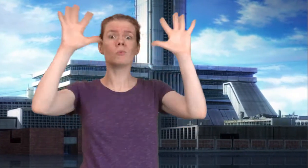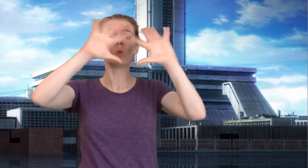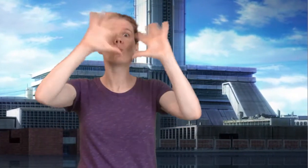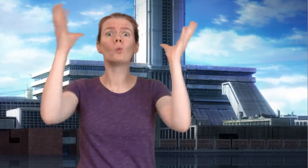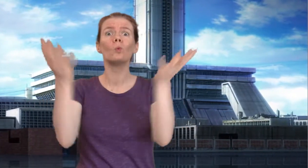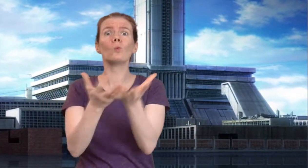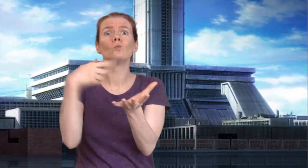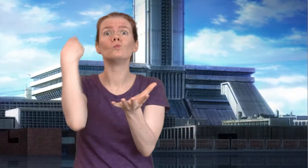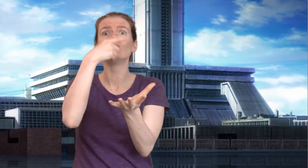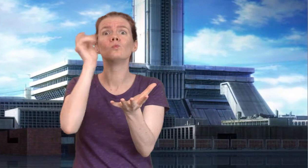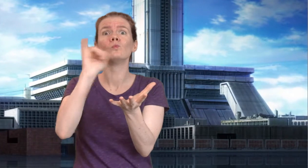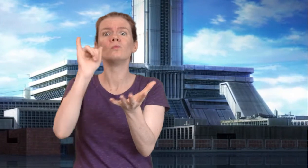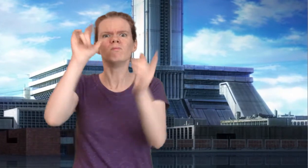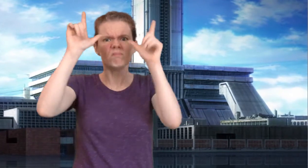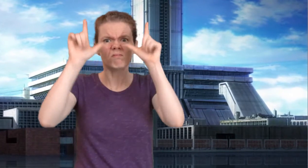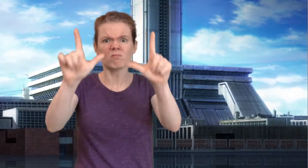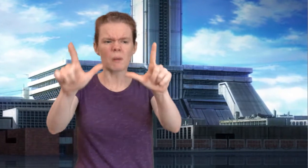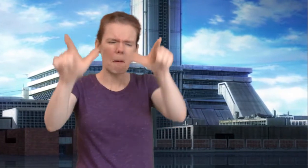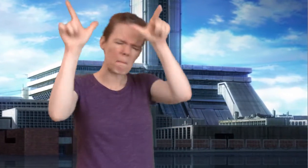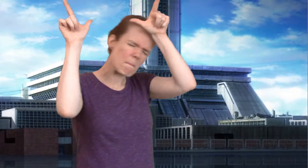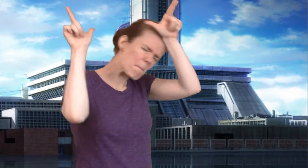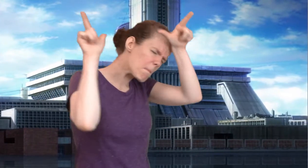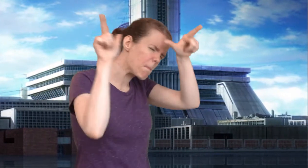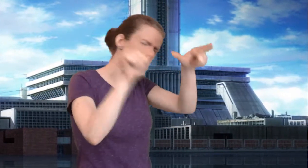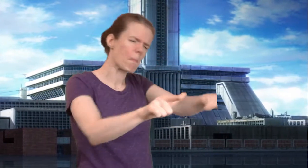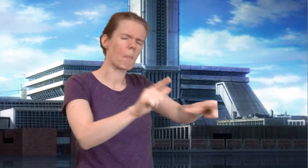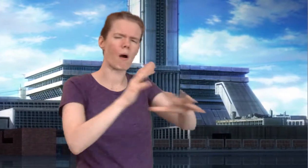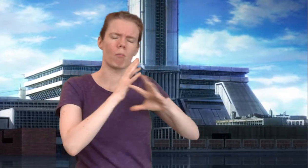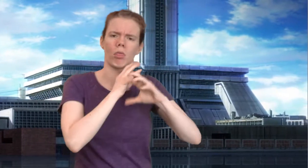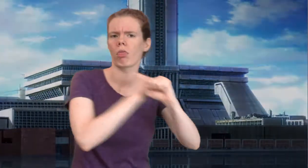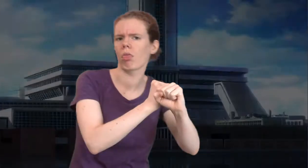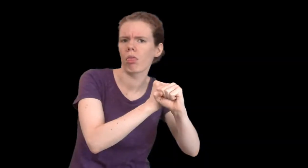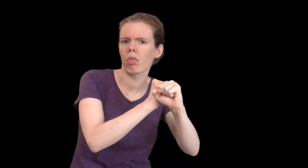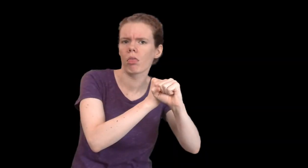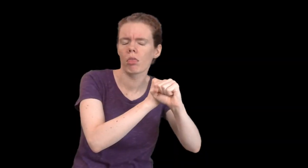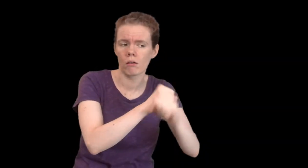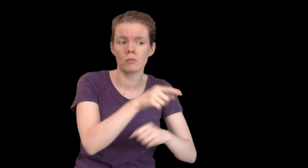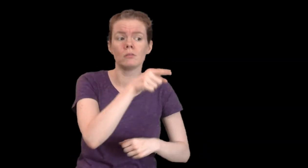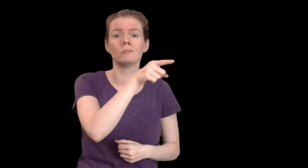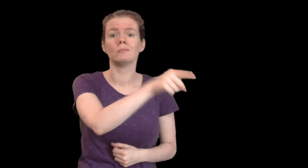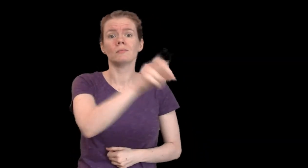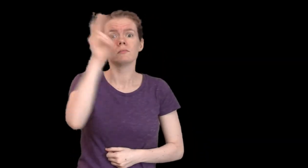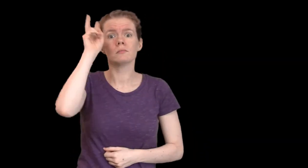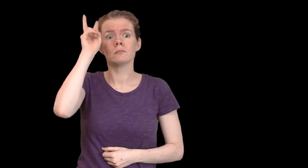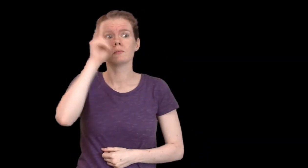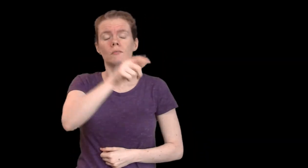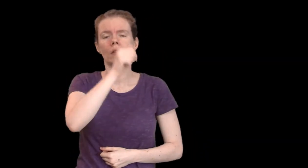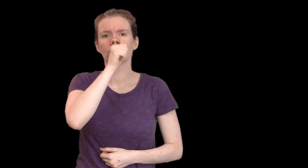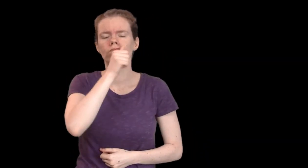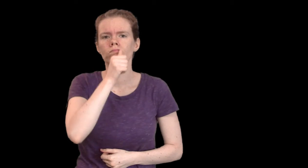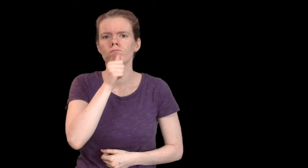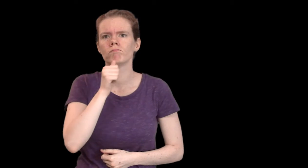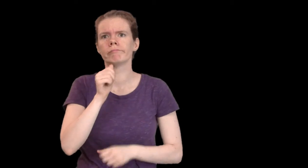It is the only worldview, and that is chained to the people. Eiji suffers in this gravitational world.